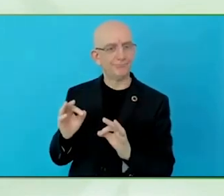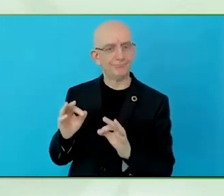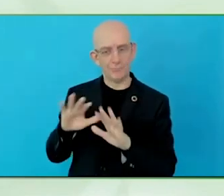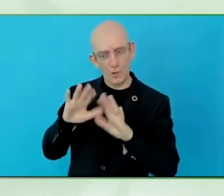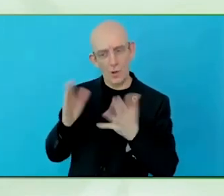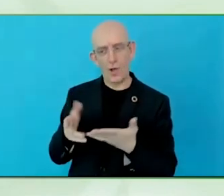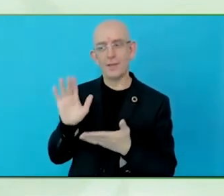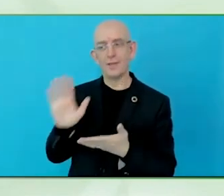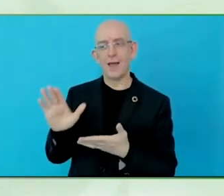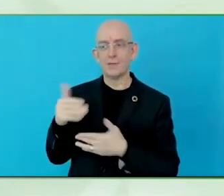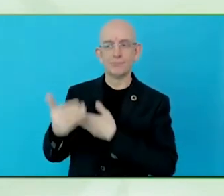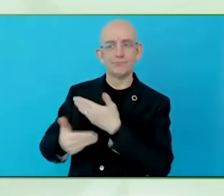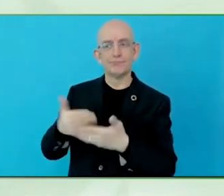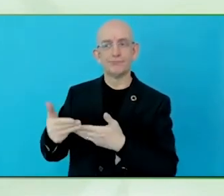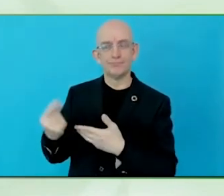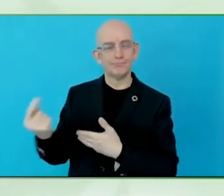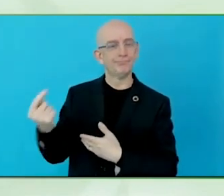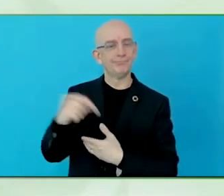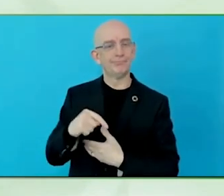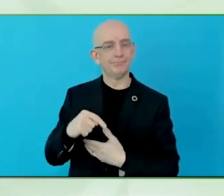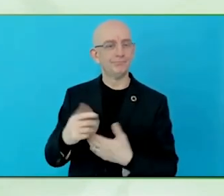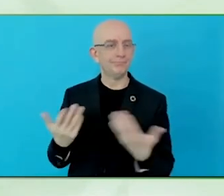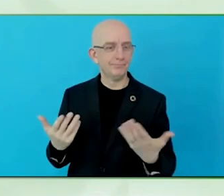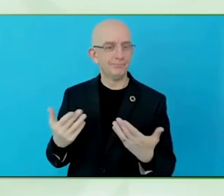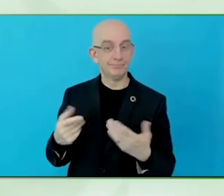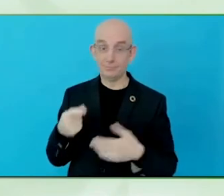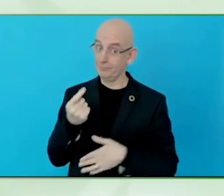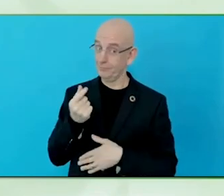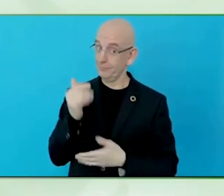people are wheelchair users out of the whole 100% of disabled people.